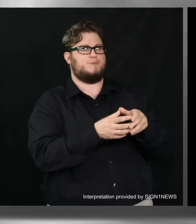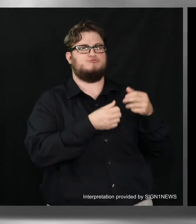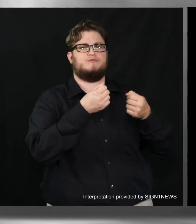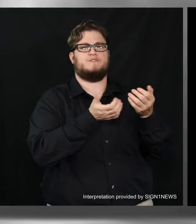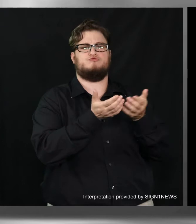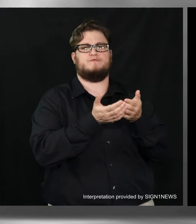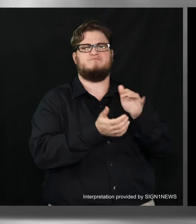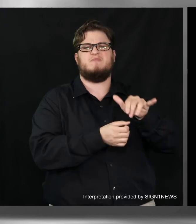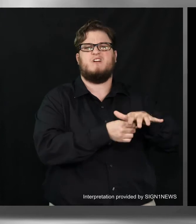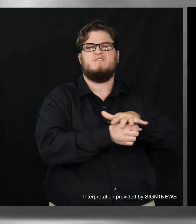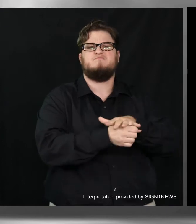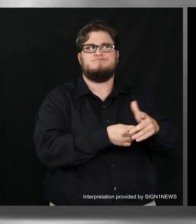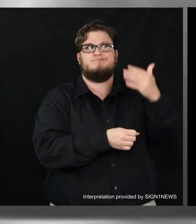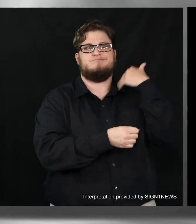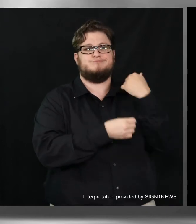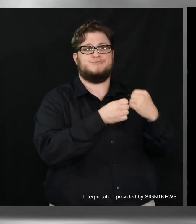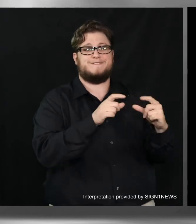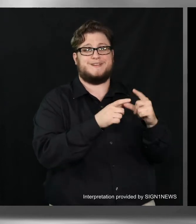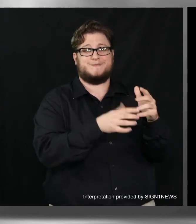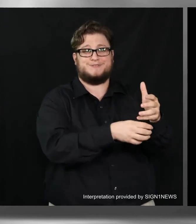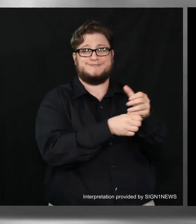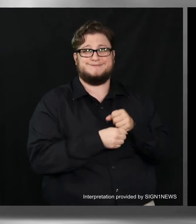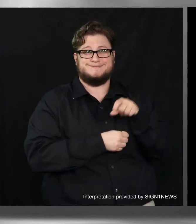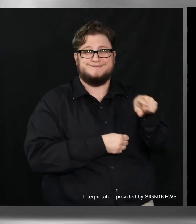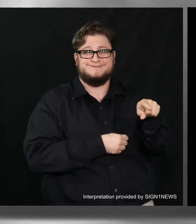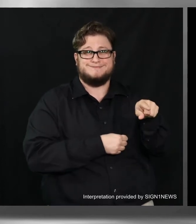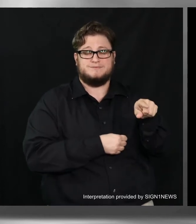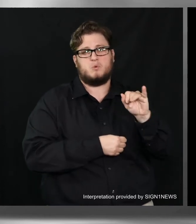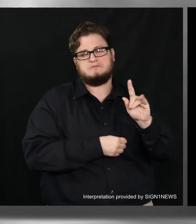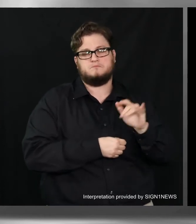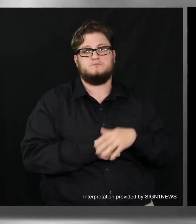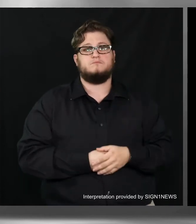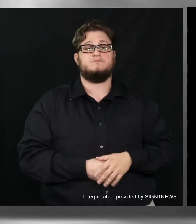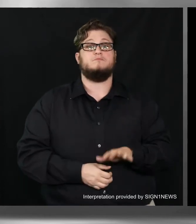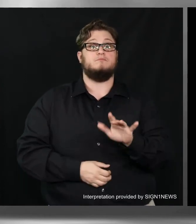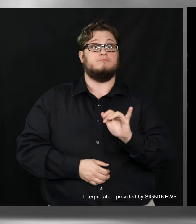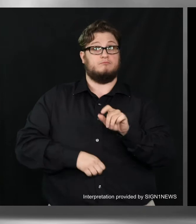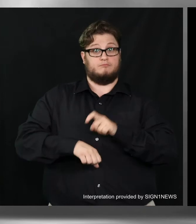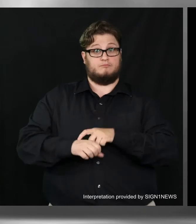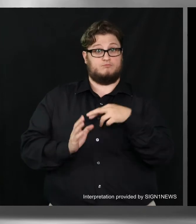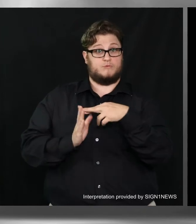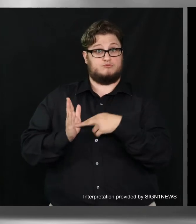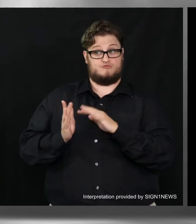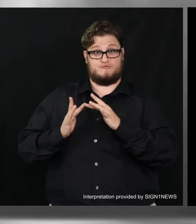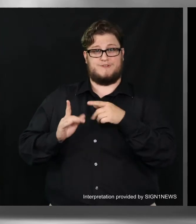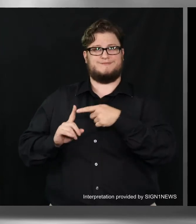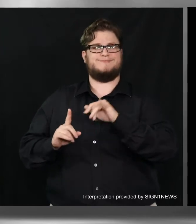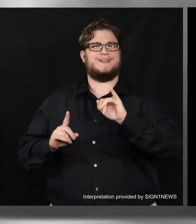and your signature has to be on file at the department of driver services from when you were issued your license or ID card.